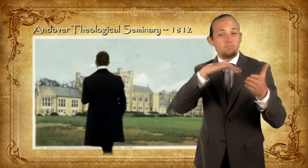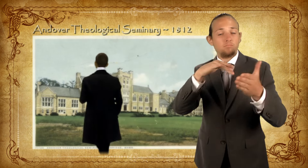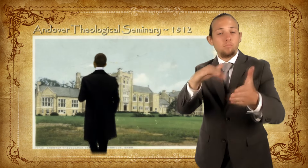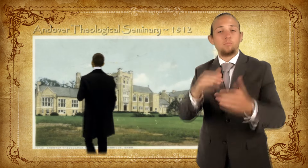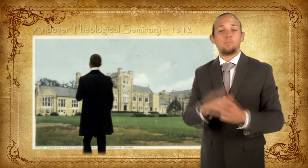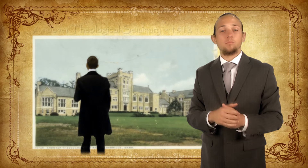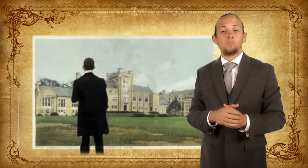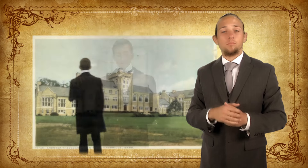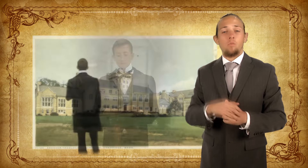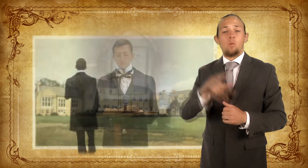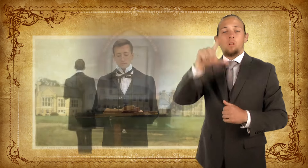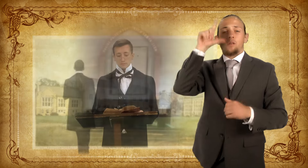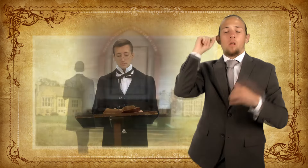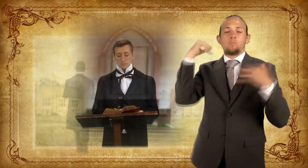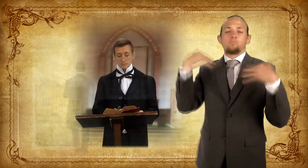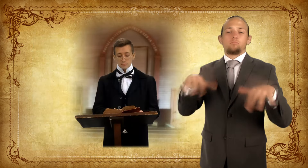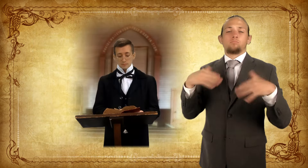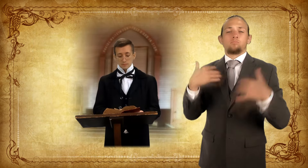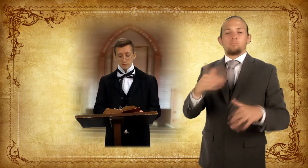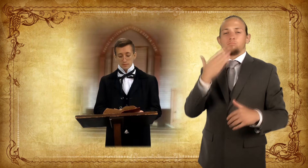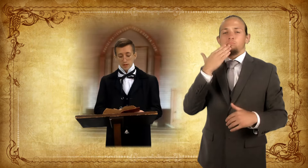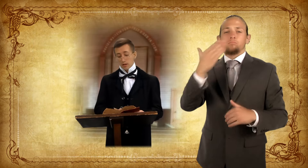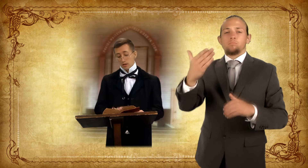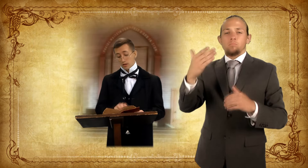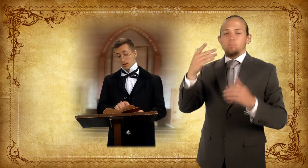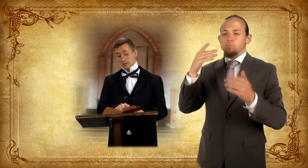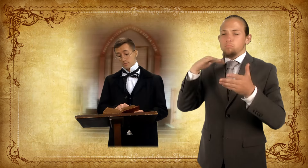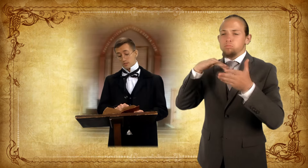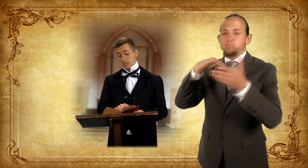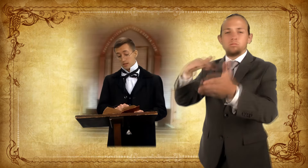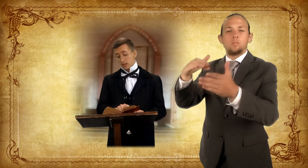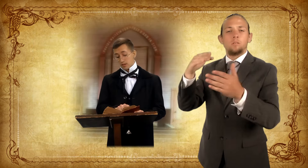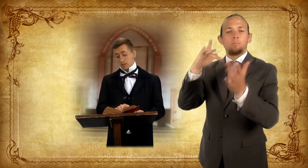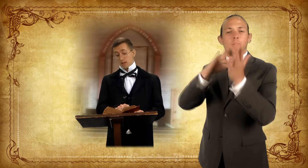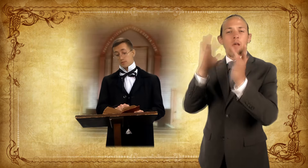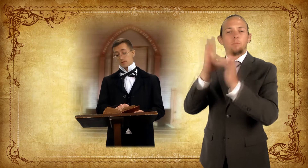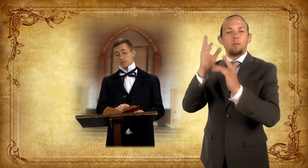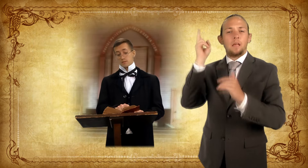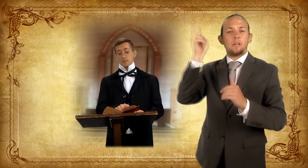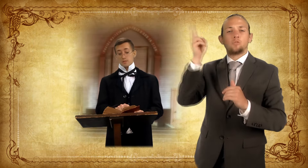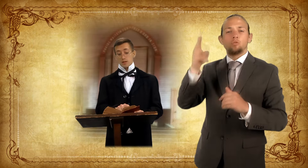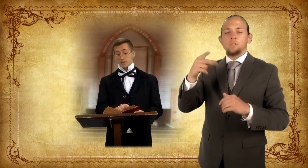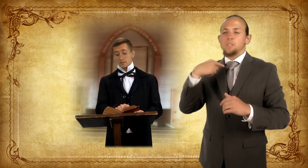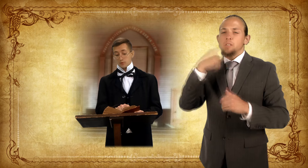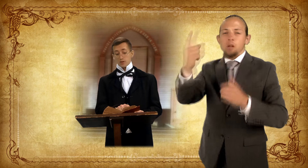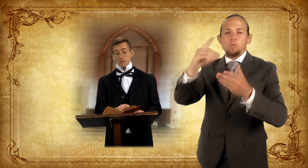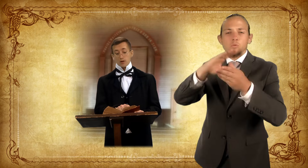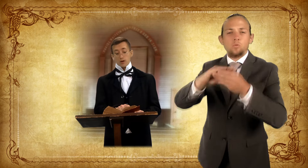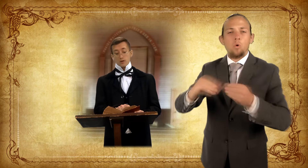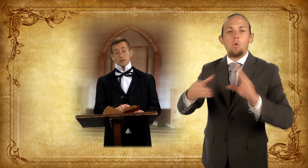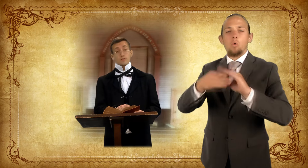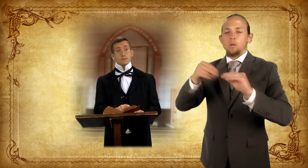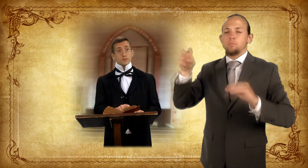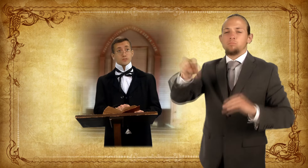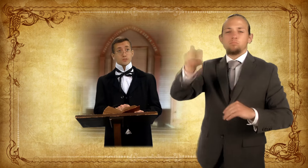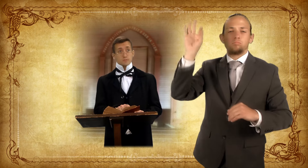Here, Gallaudet was once again an excellent student, devoted to Biblical history.